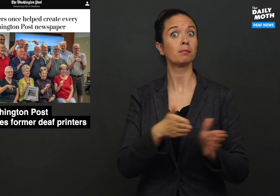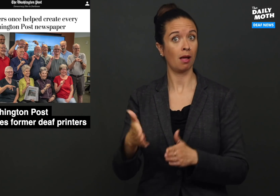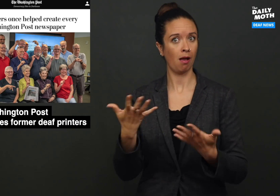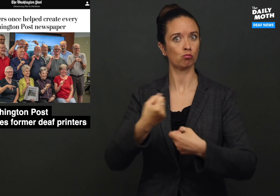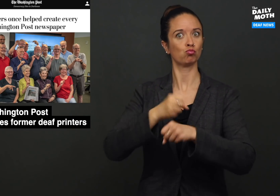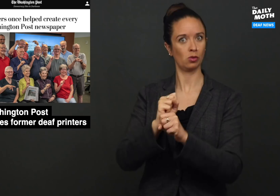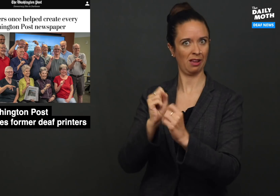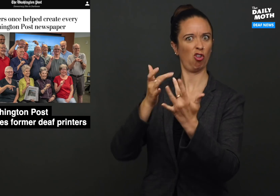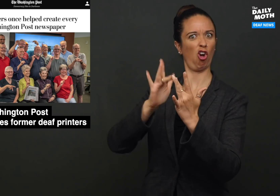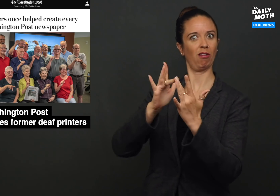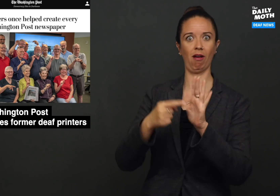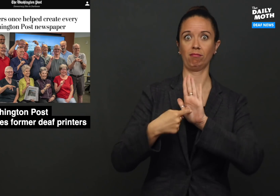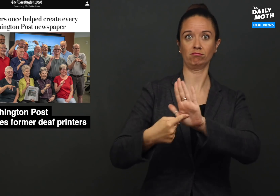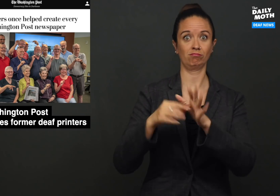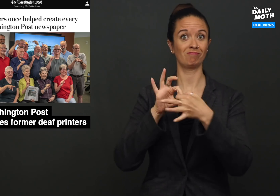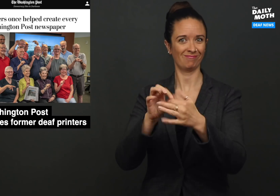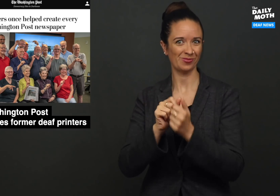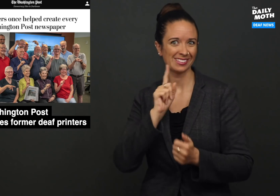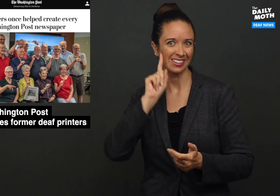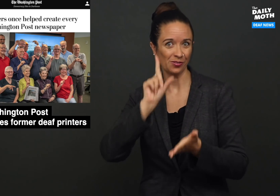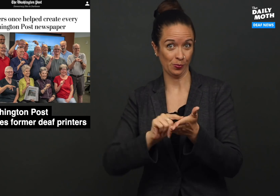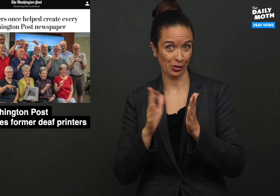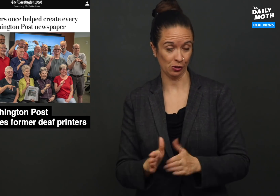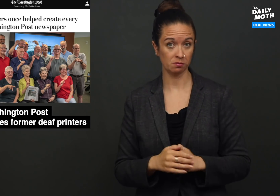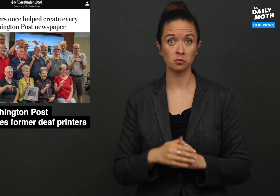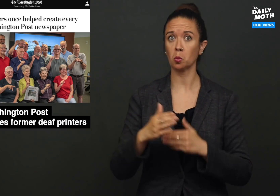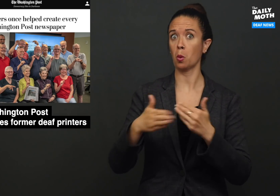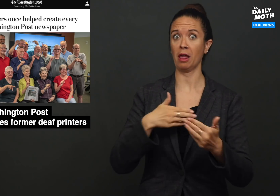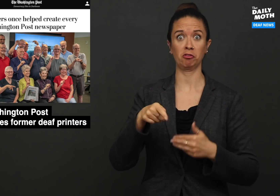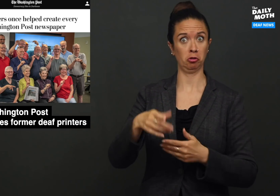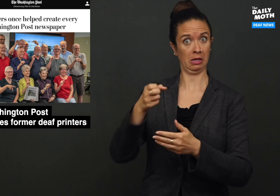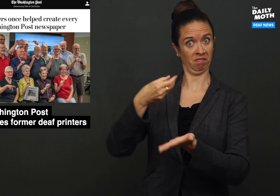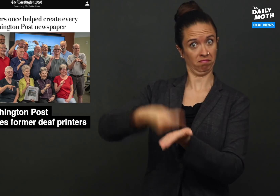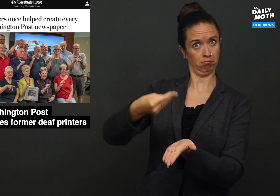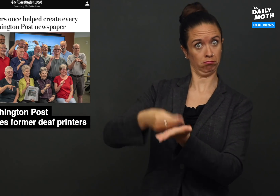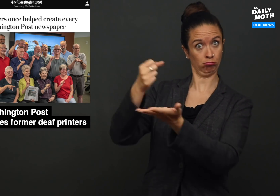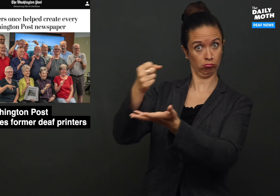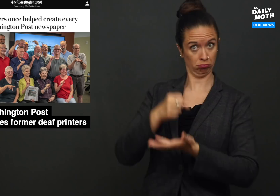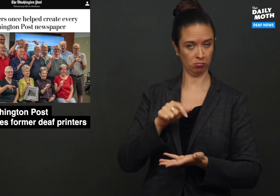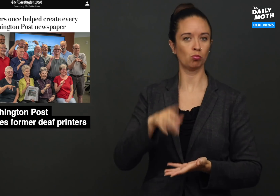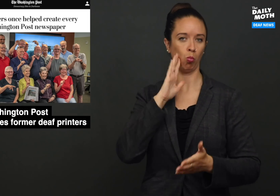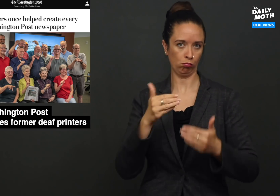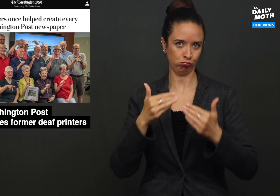which plans to create an online exhibit about deaf printers. Whenever they get funding for this,